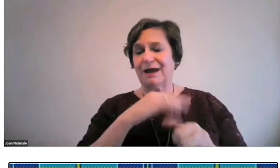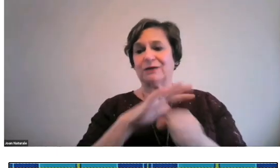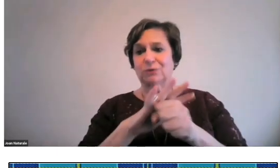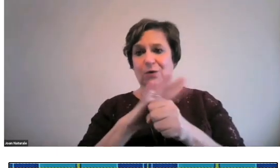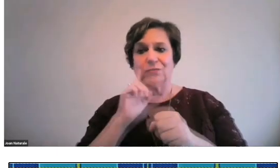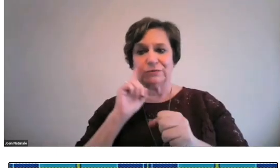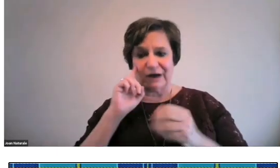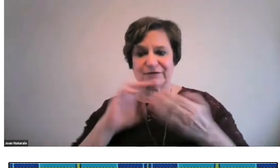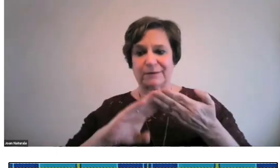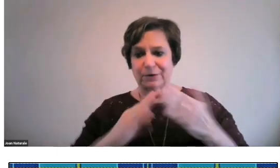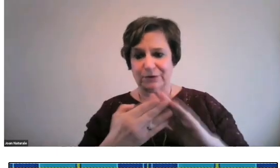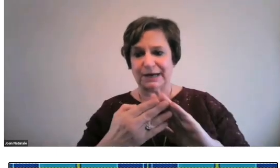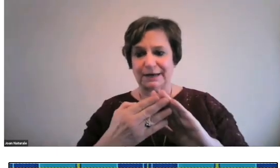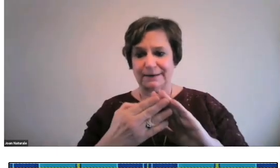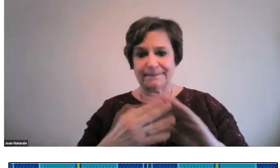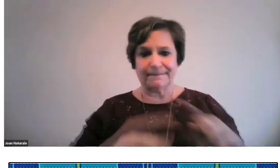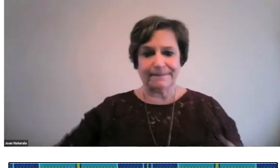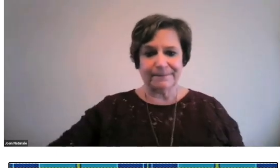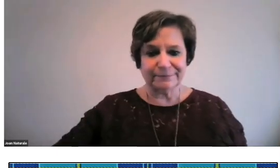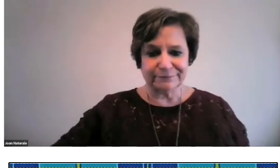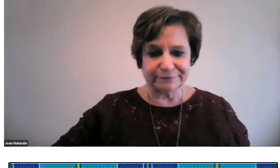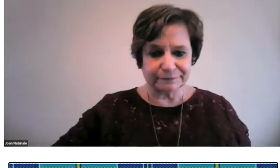alumni, and the local deaf community.